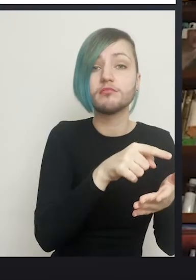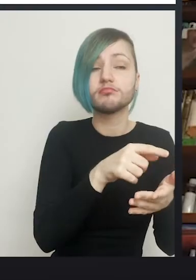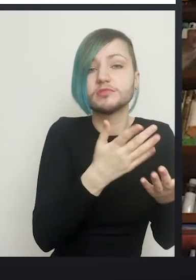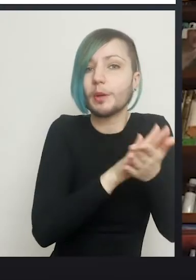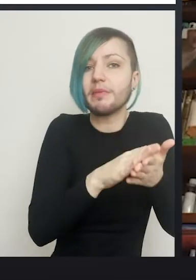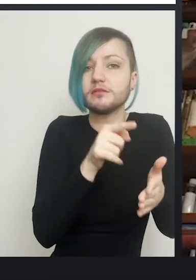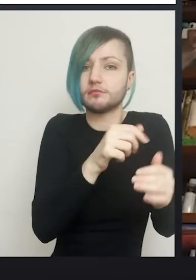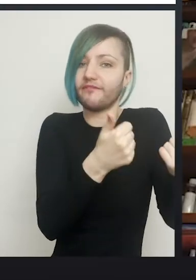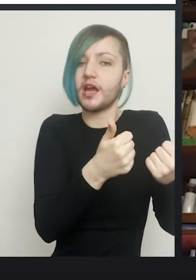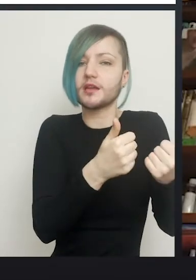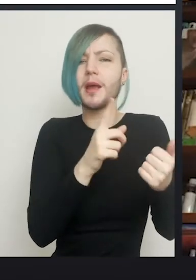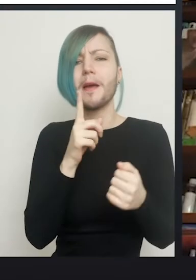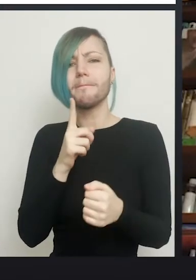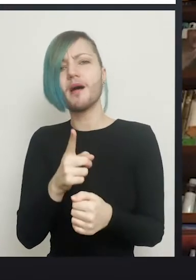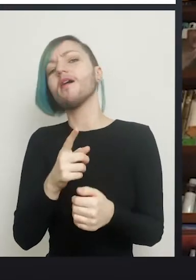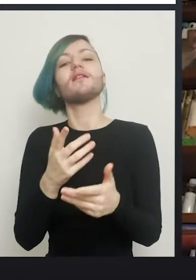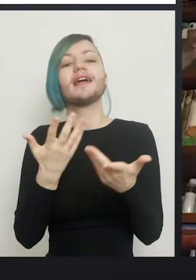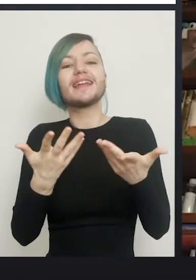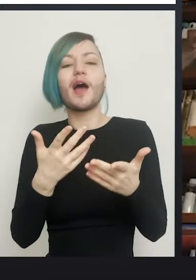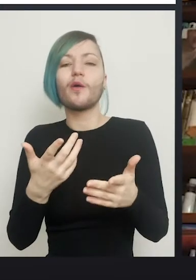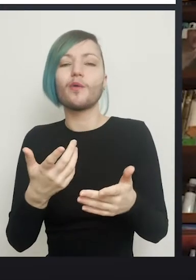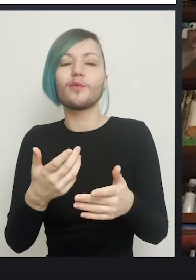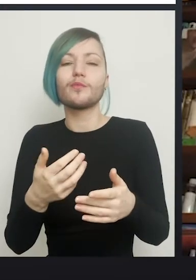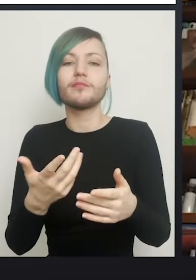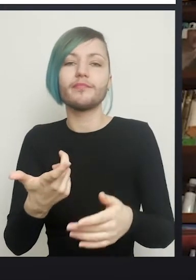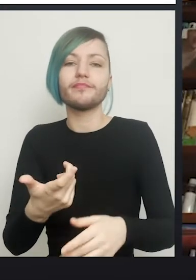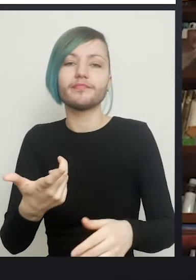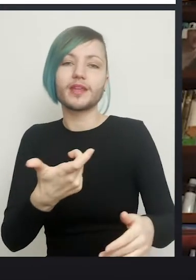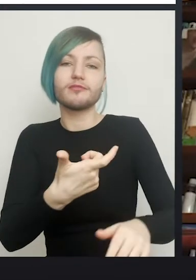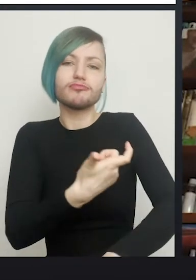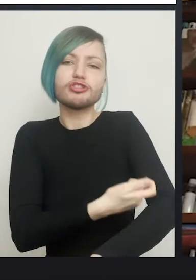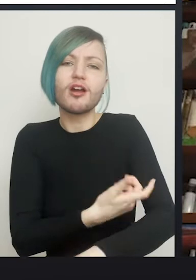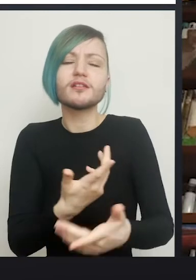that the patients are now using, the Decapeptyl, or Zoladex or Prostap that they're using.